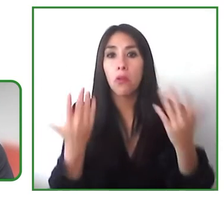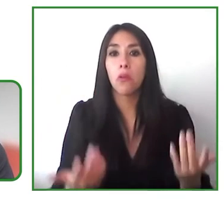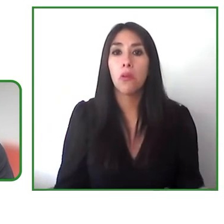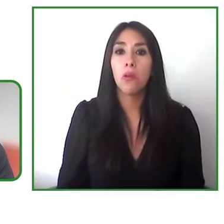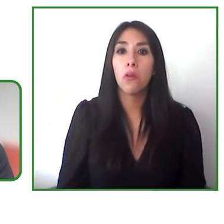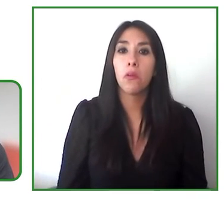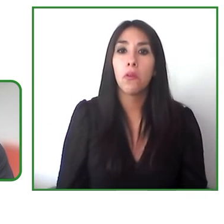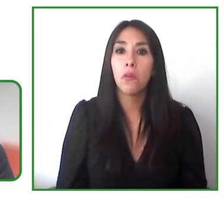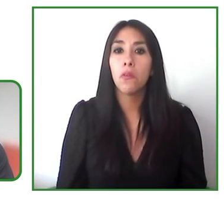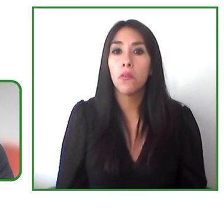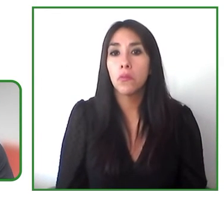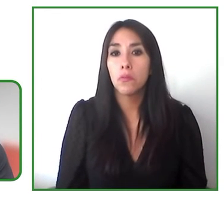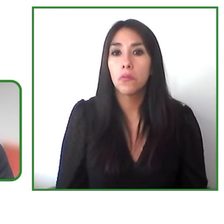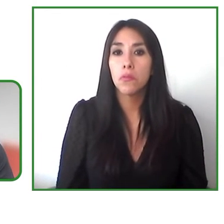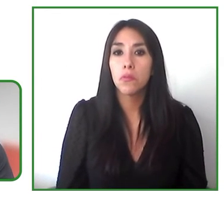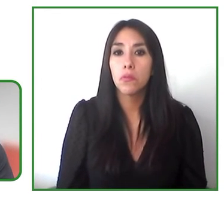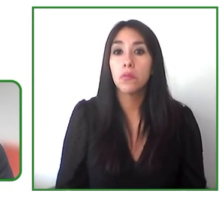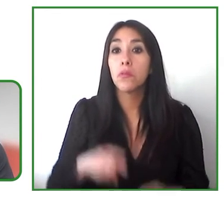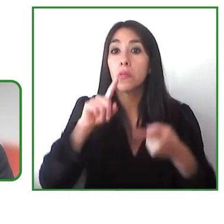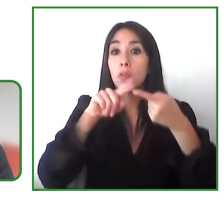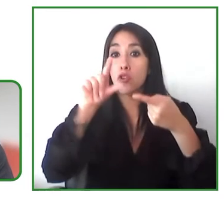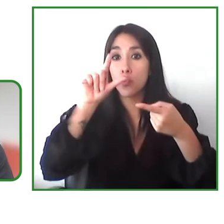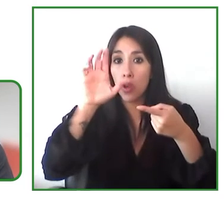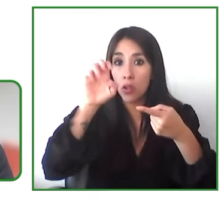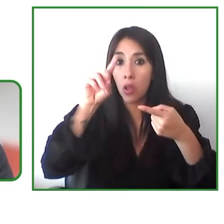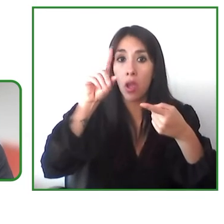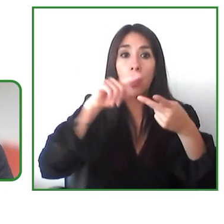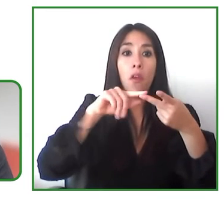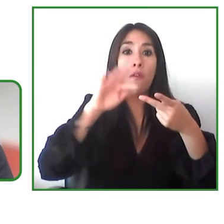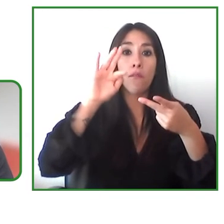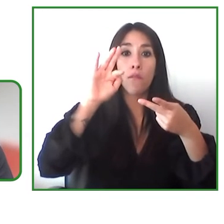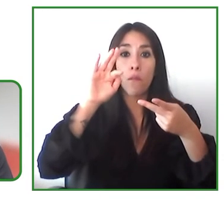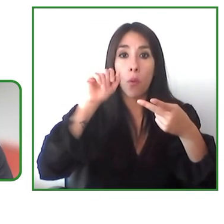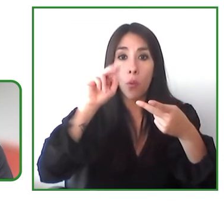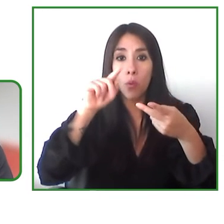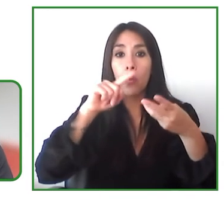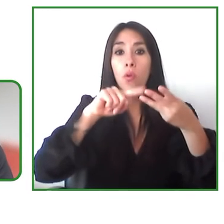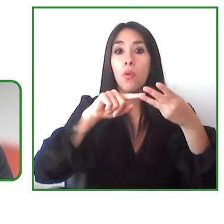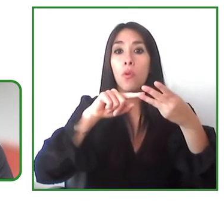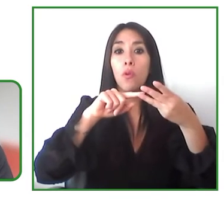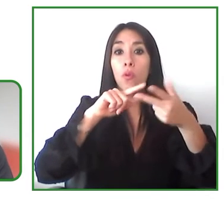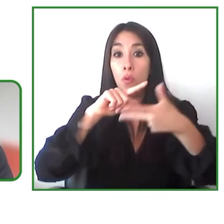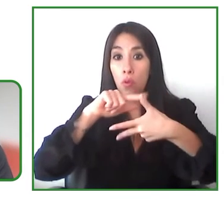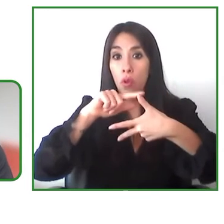chris and tommy and i think there are a lot of opportunities